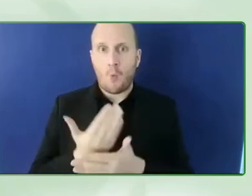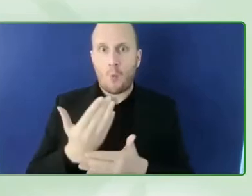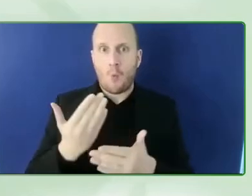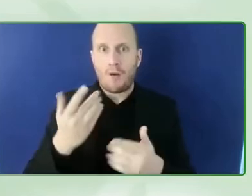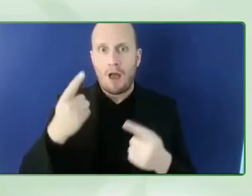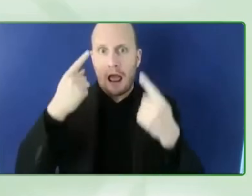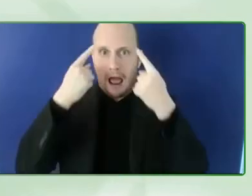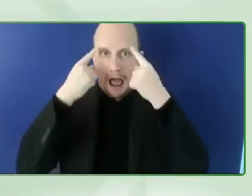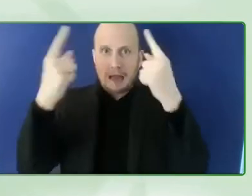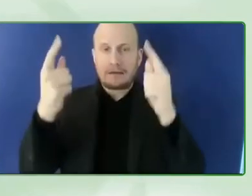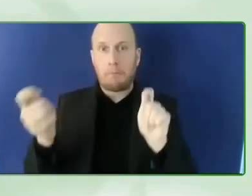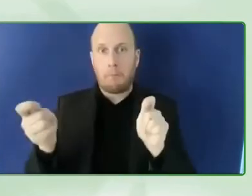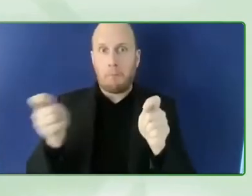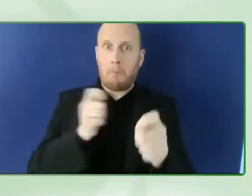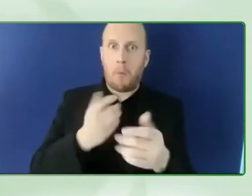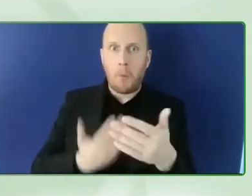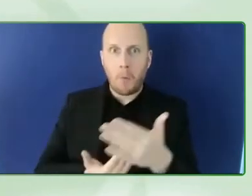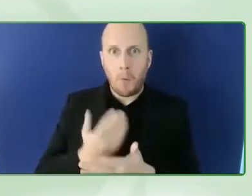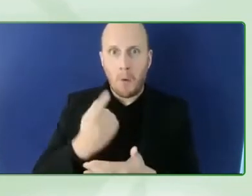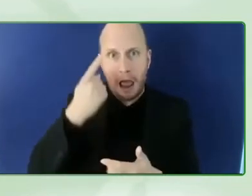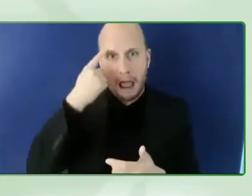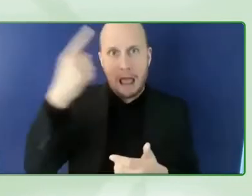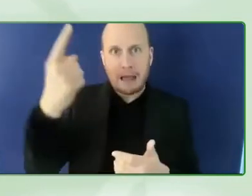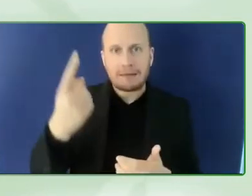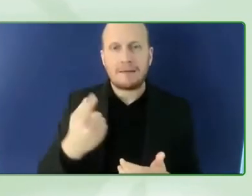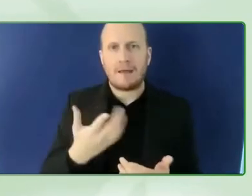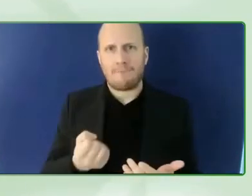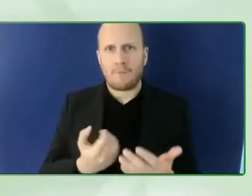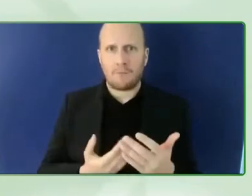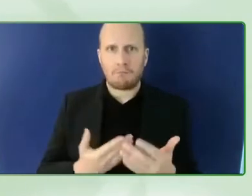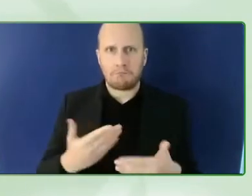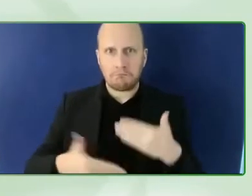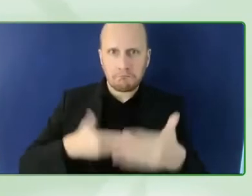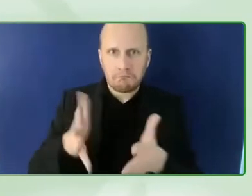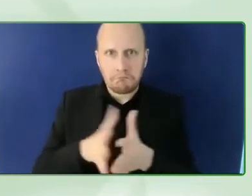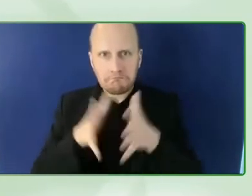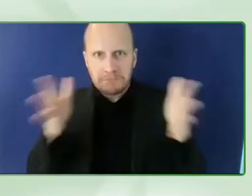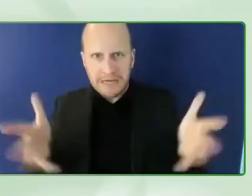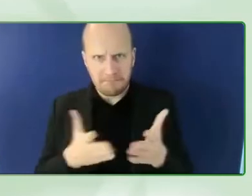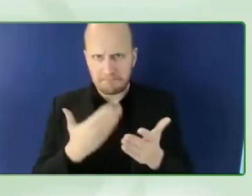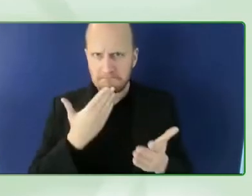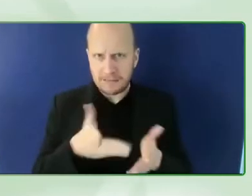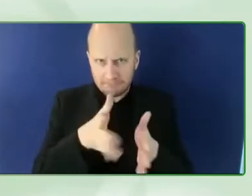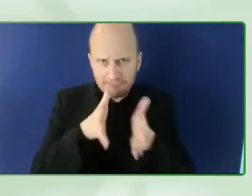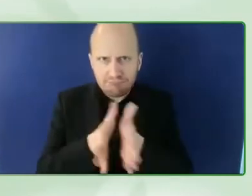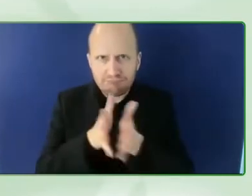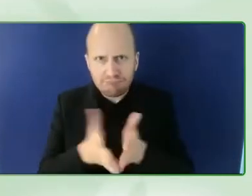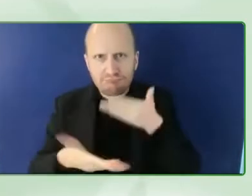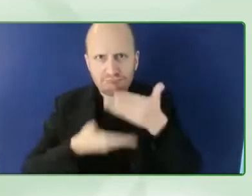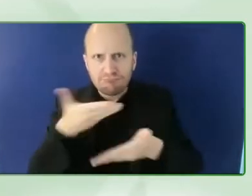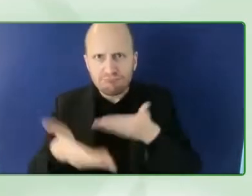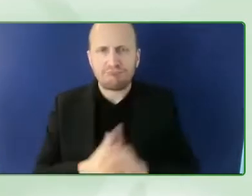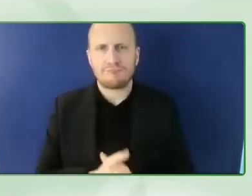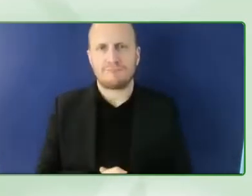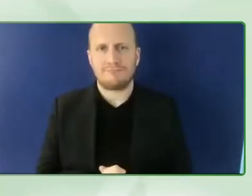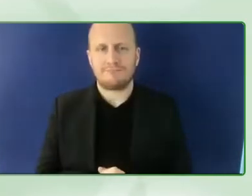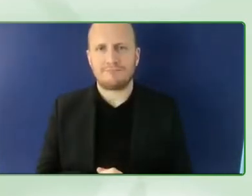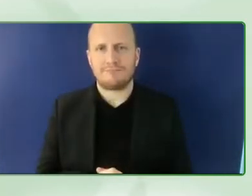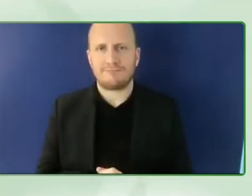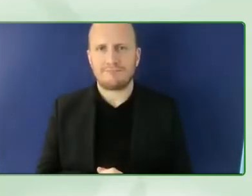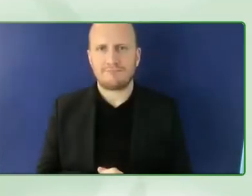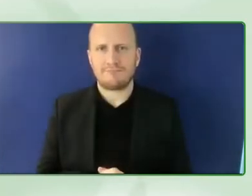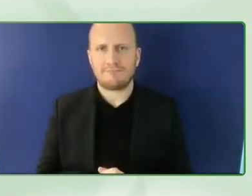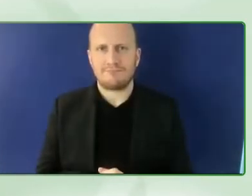and it's a big thing to come so what is? it well you know we all of us dealing with accessibility